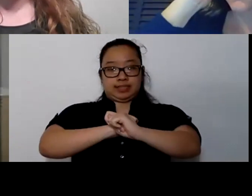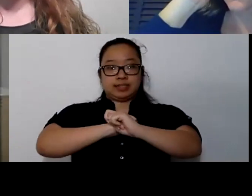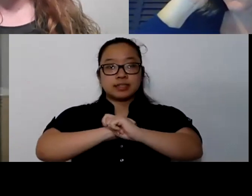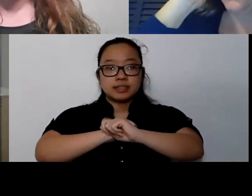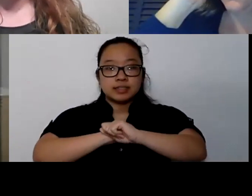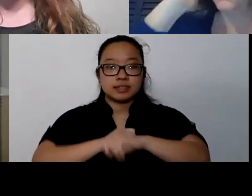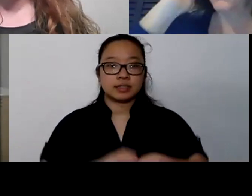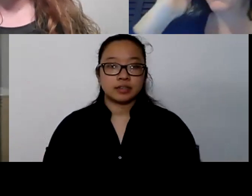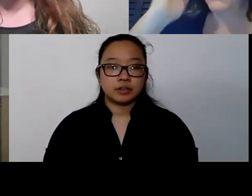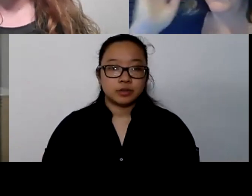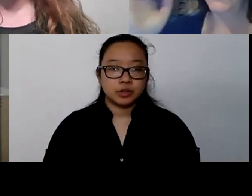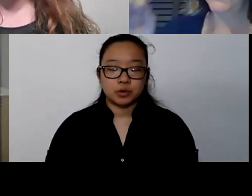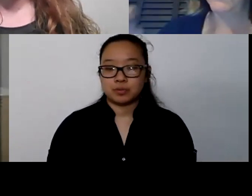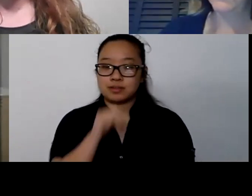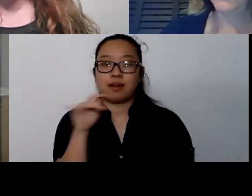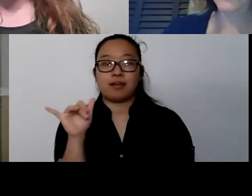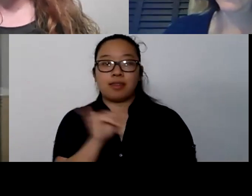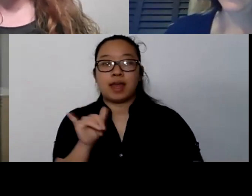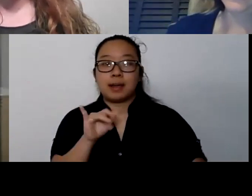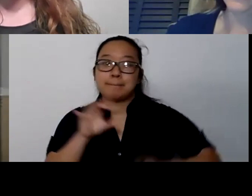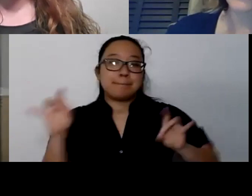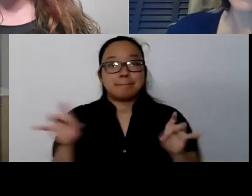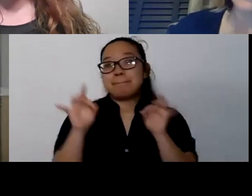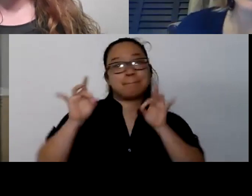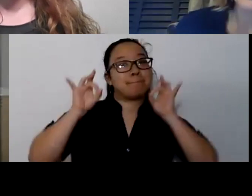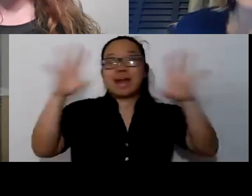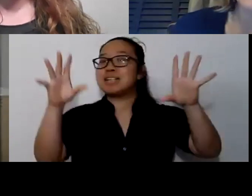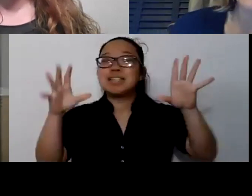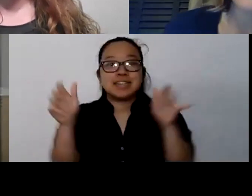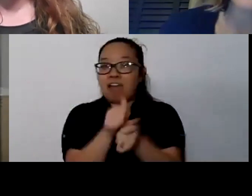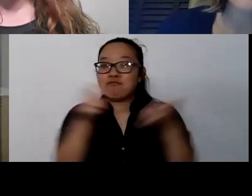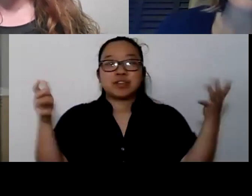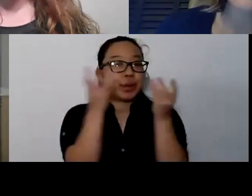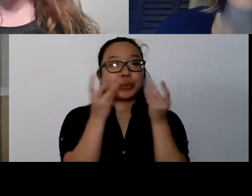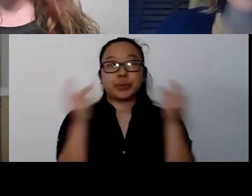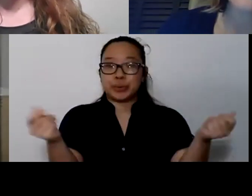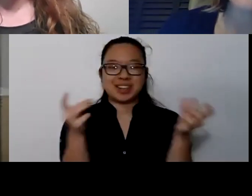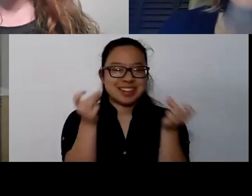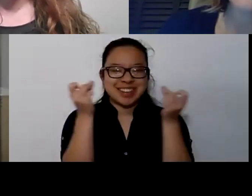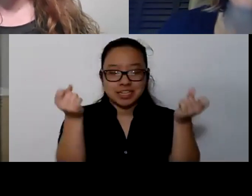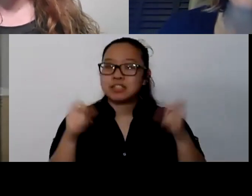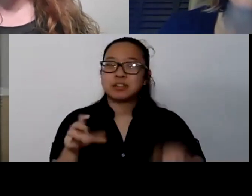It's not that magic wand that was touched on us when we were kids or just like a federal, it's the things that we do.